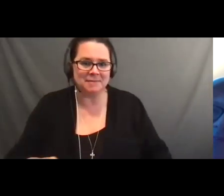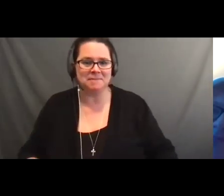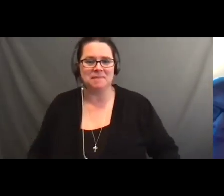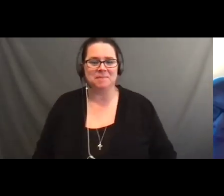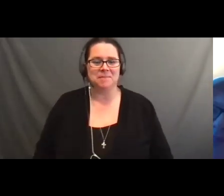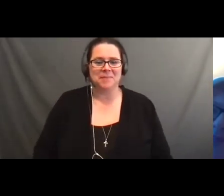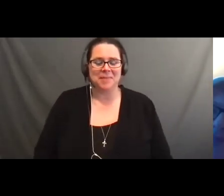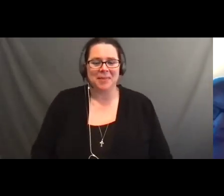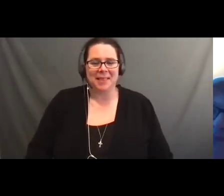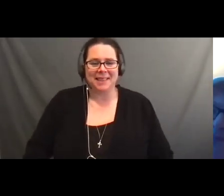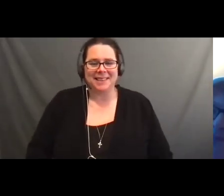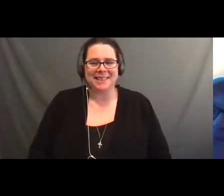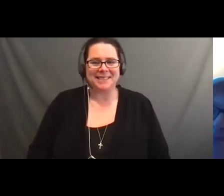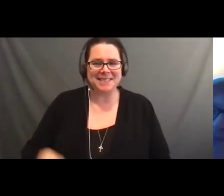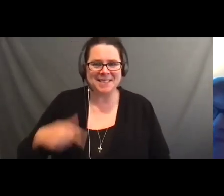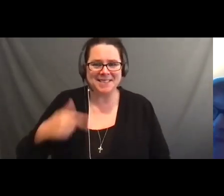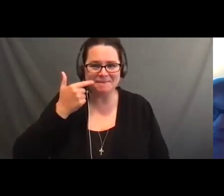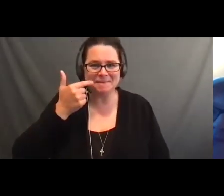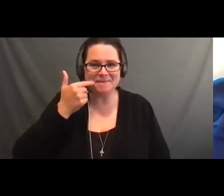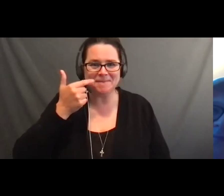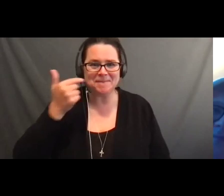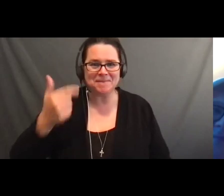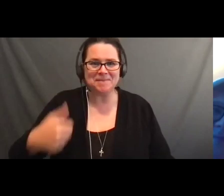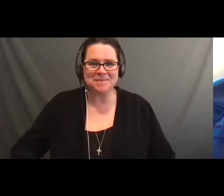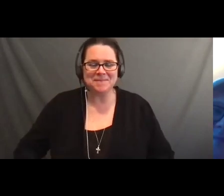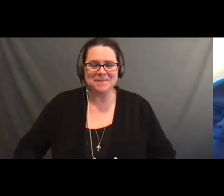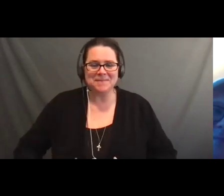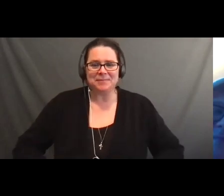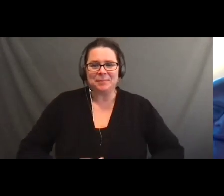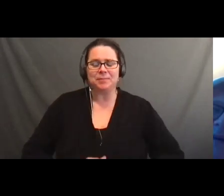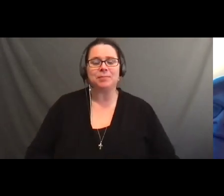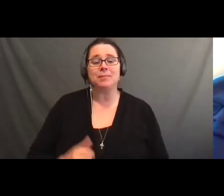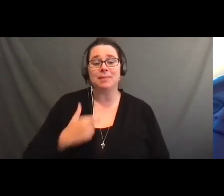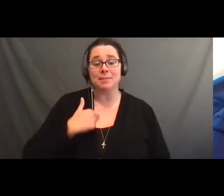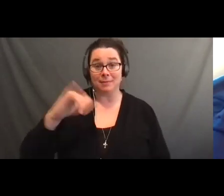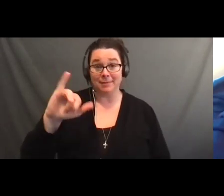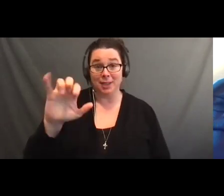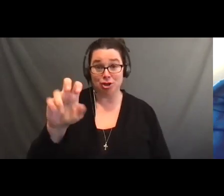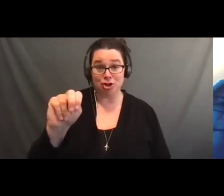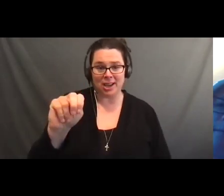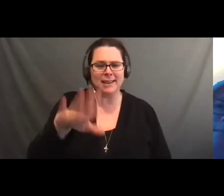maybe London? How's that sound?